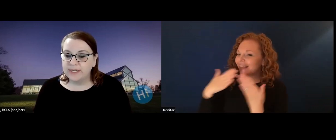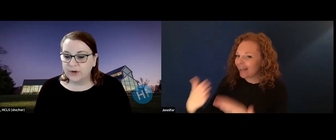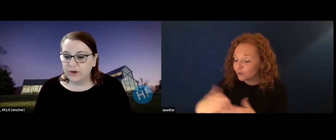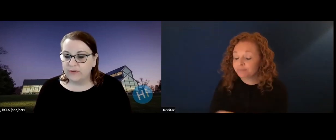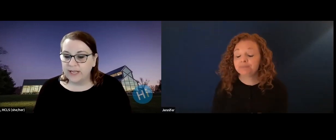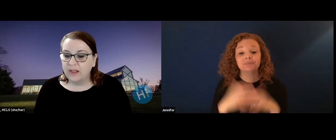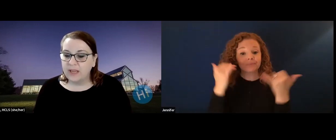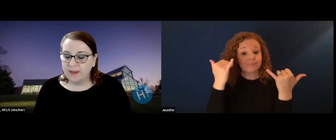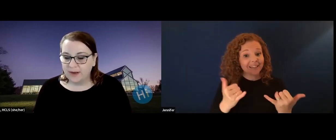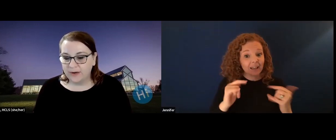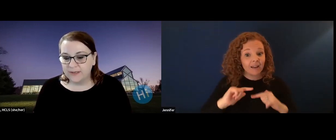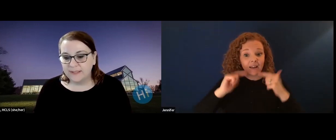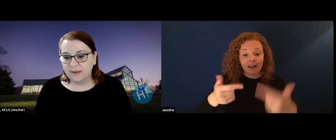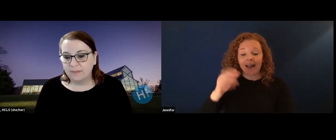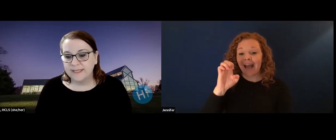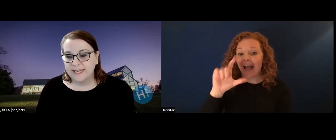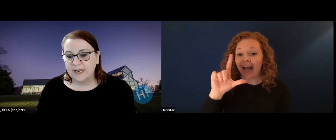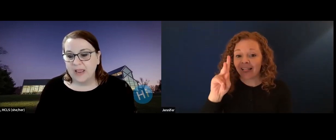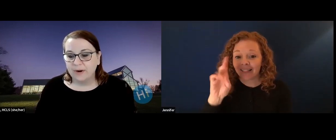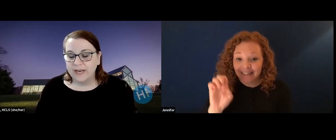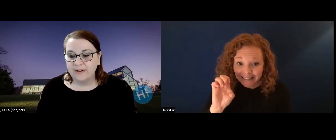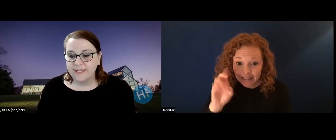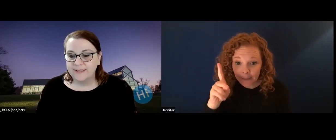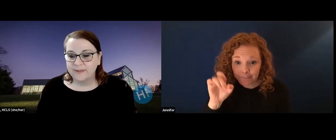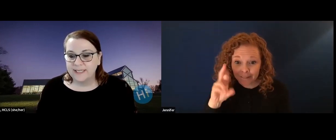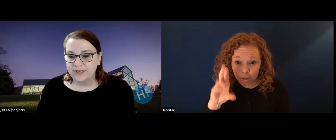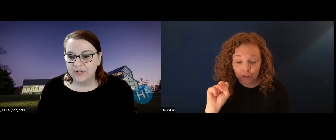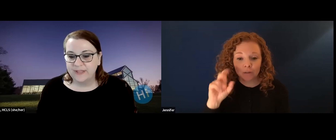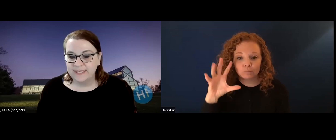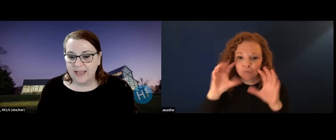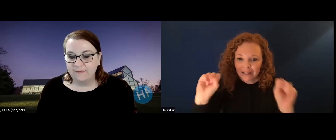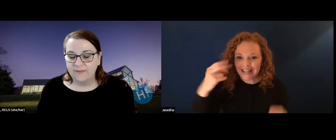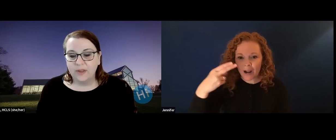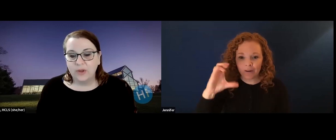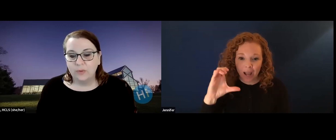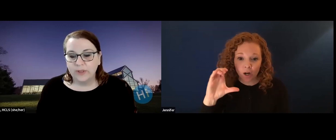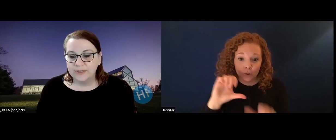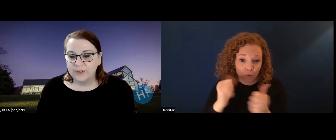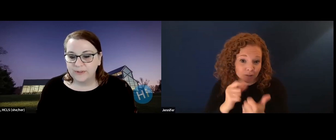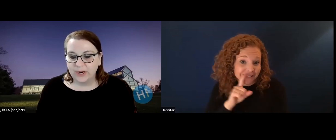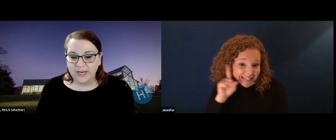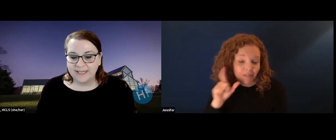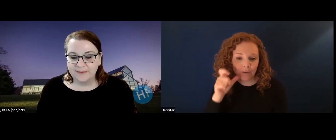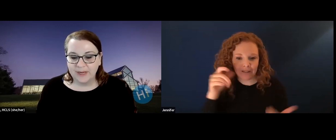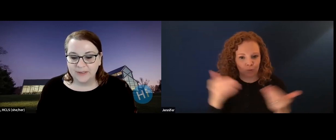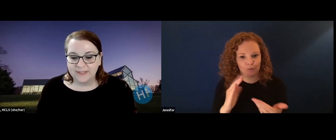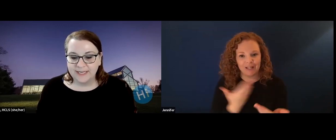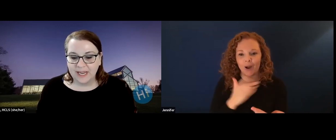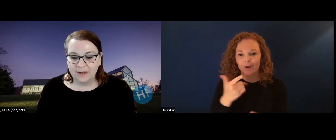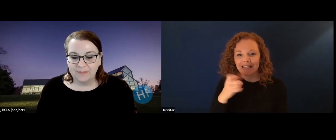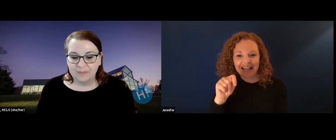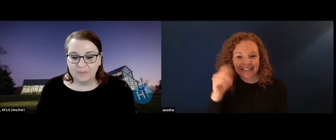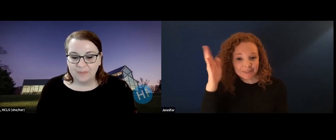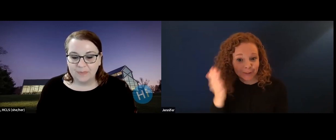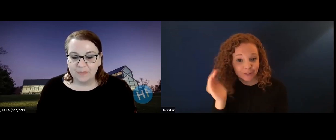and Maryland deaf culture digital library. Now I'm going to turn it over to elke Peters, president of Howard County